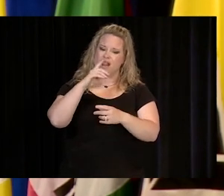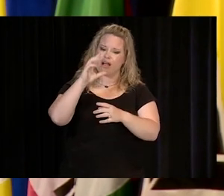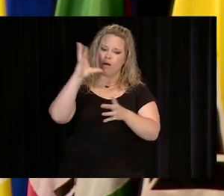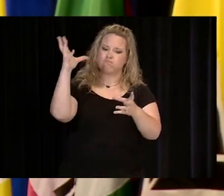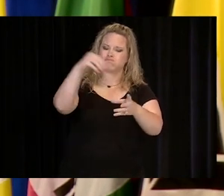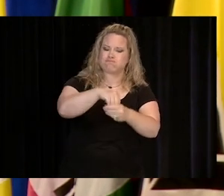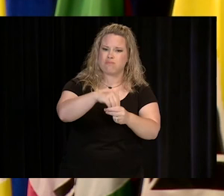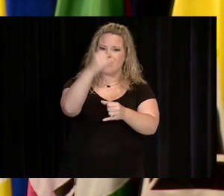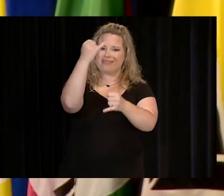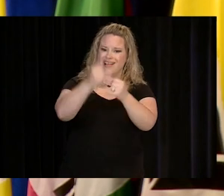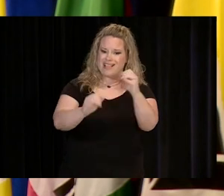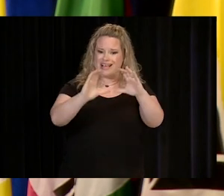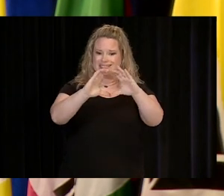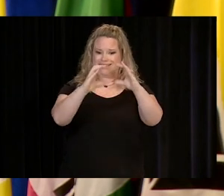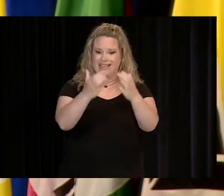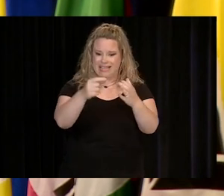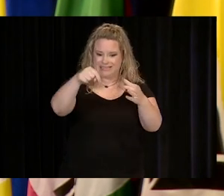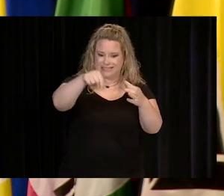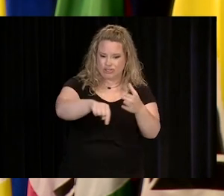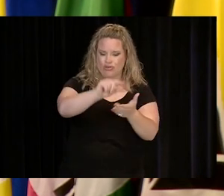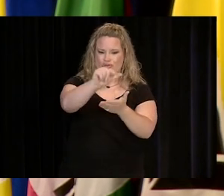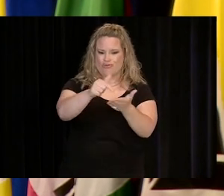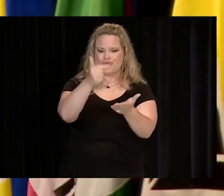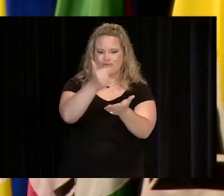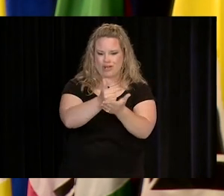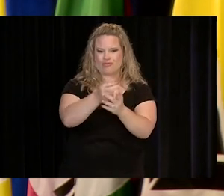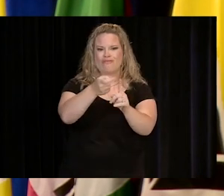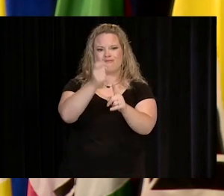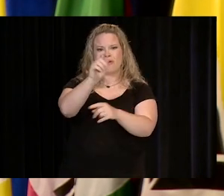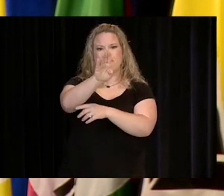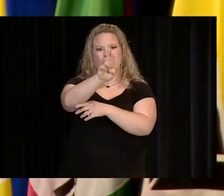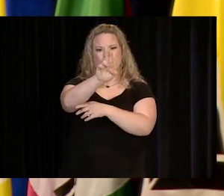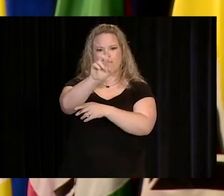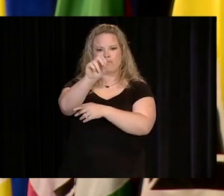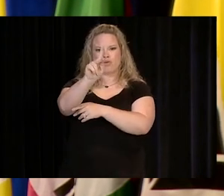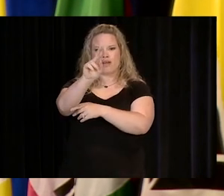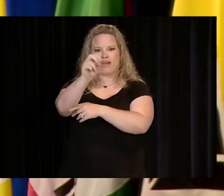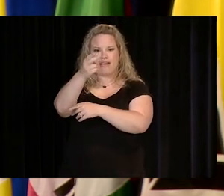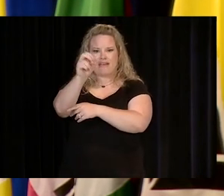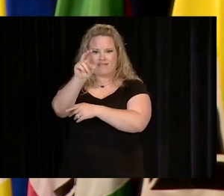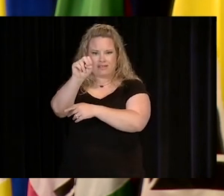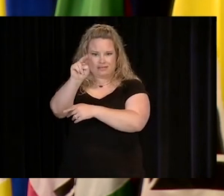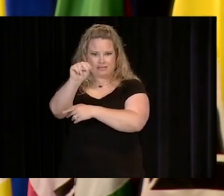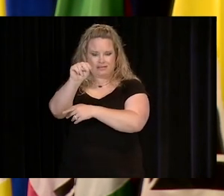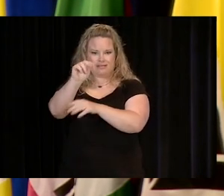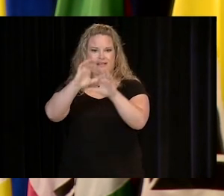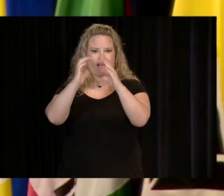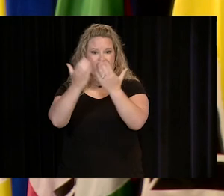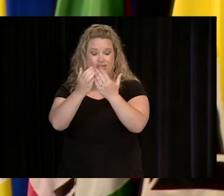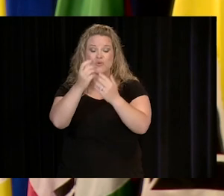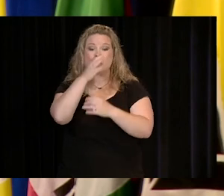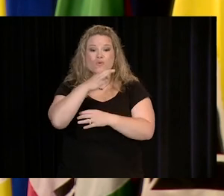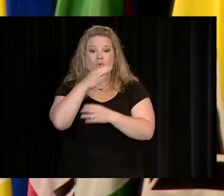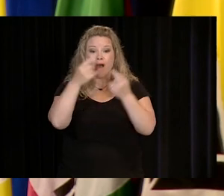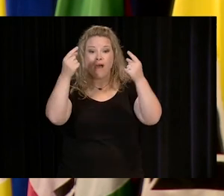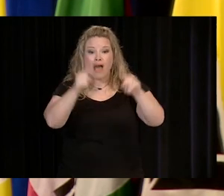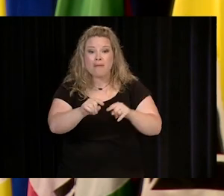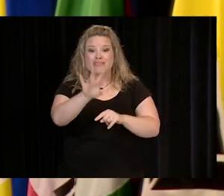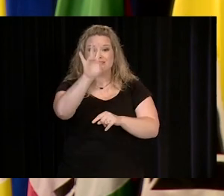UP THE LAST CLASS THAT WILL EVER GRADUATE FROM BROOKHAVEN COLLEGE. SOON, THE SEVEN COLLEGES